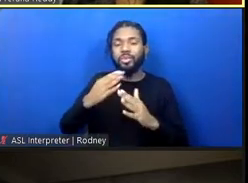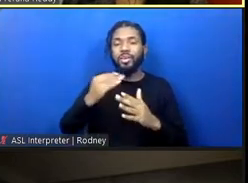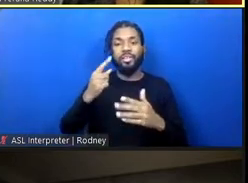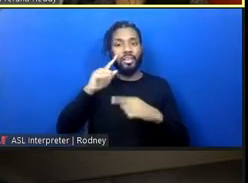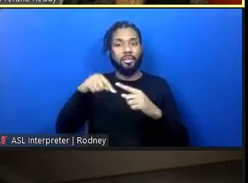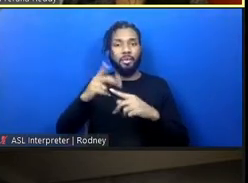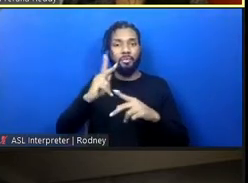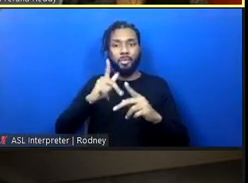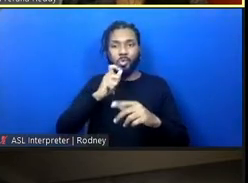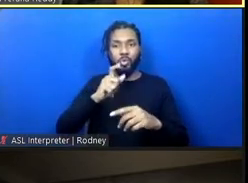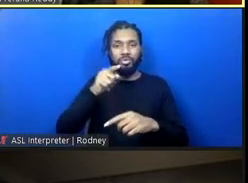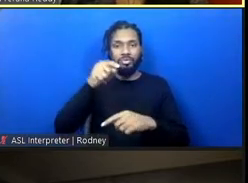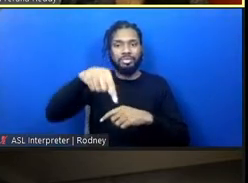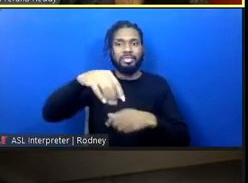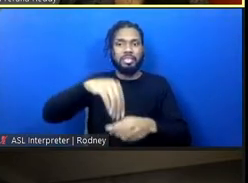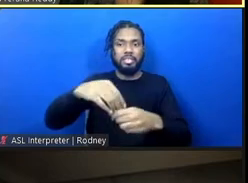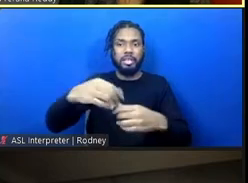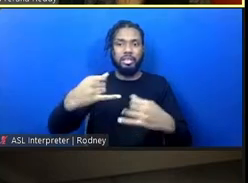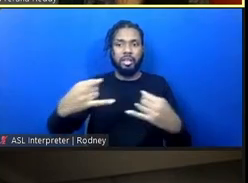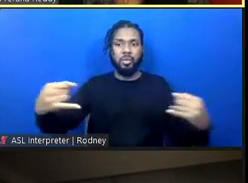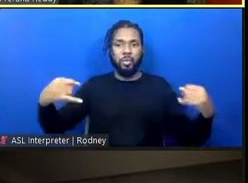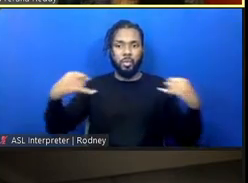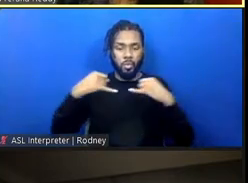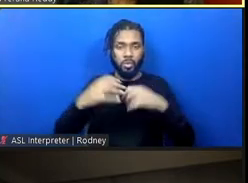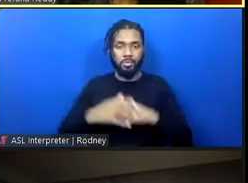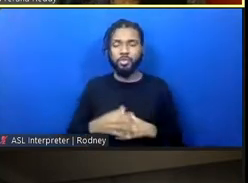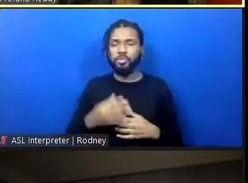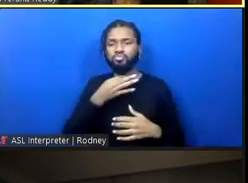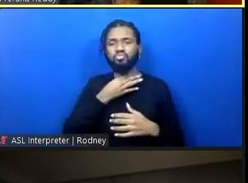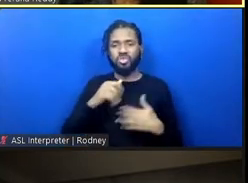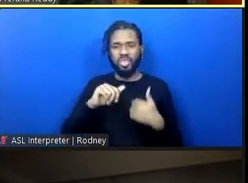how has the wall been used in some of your projects?